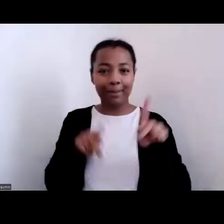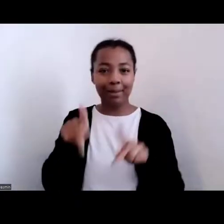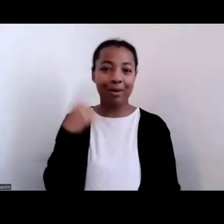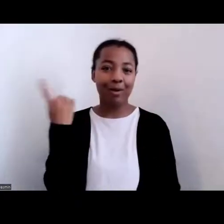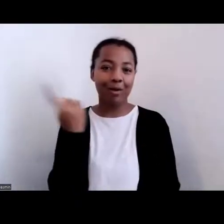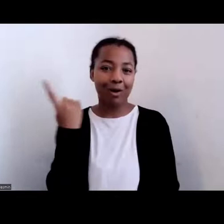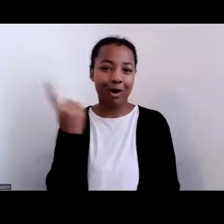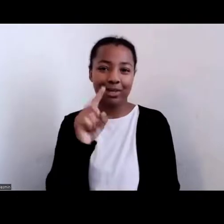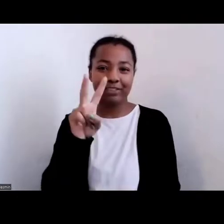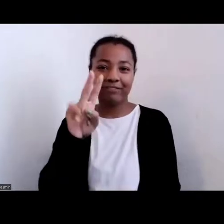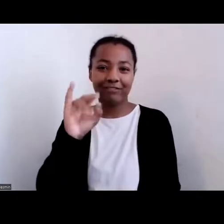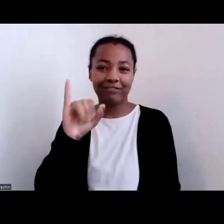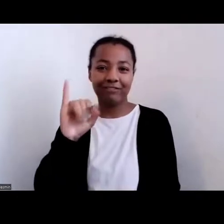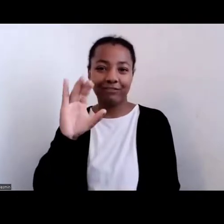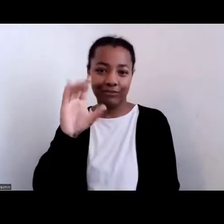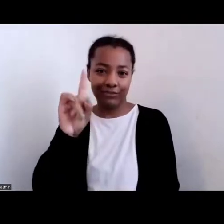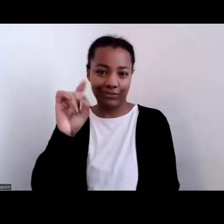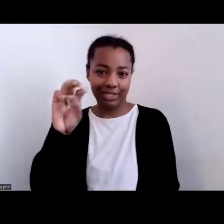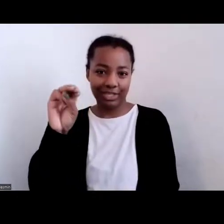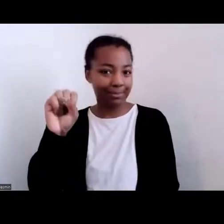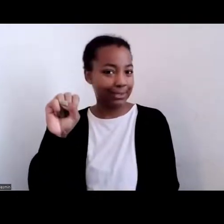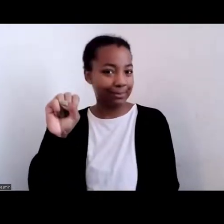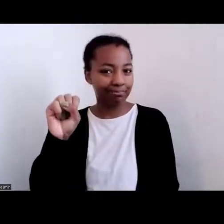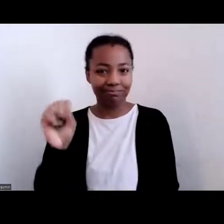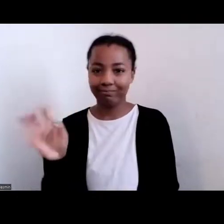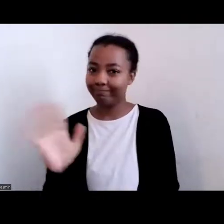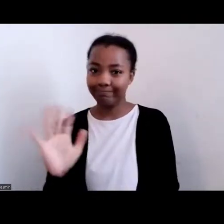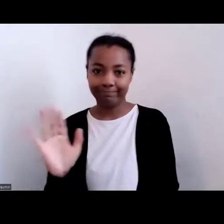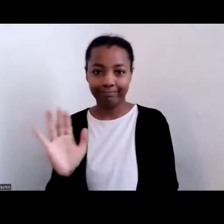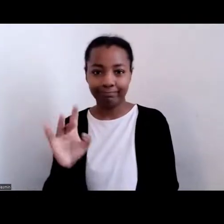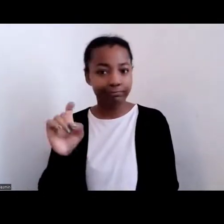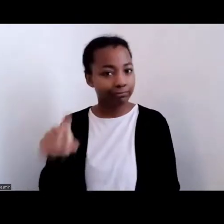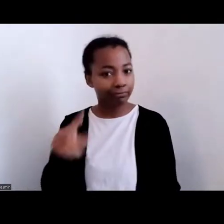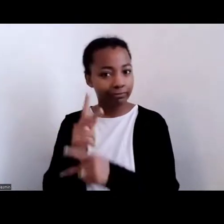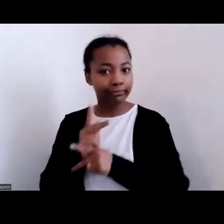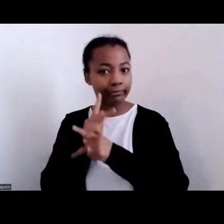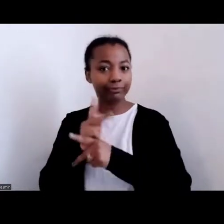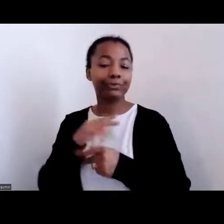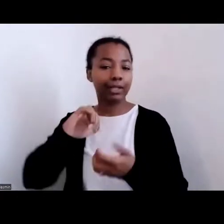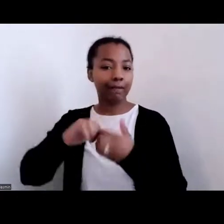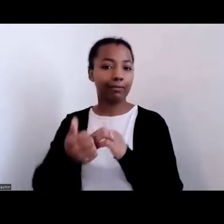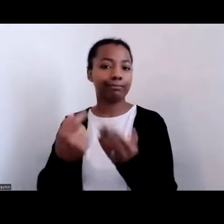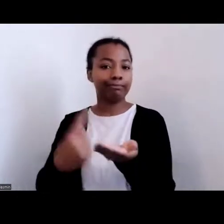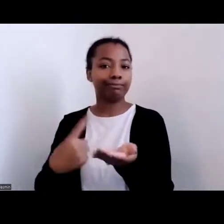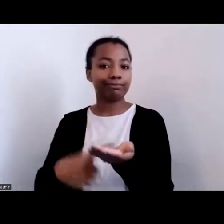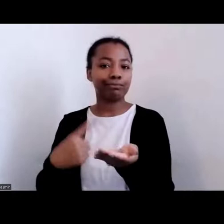So we have to be careful with how we talk about the scraps that black people ate.